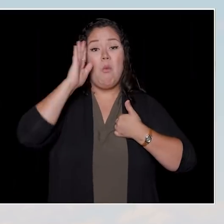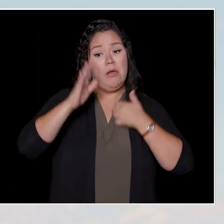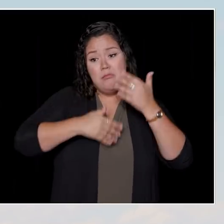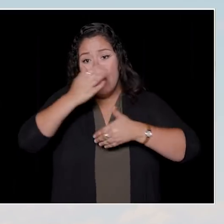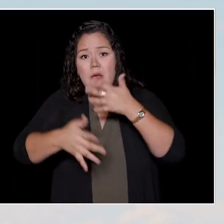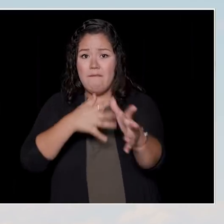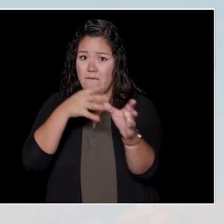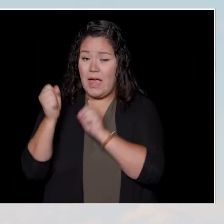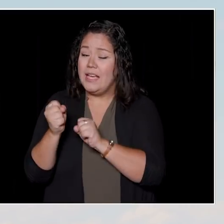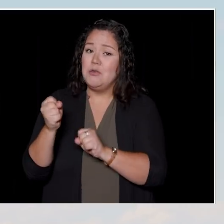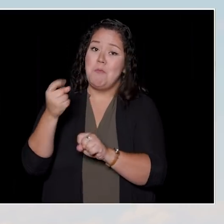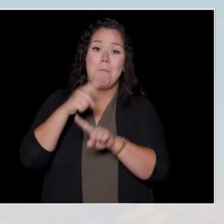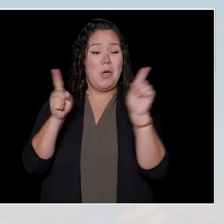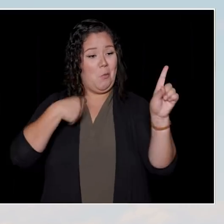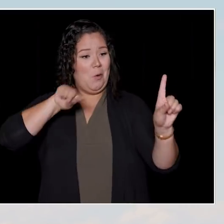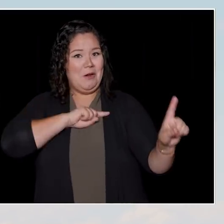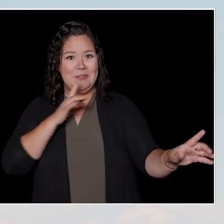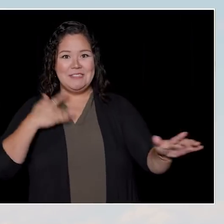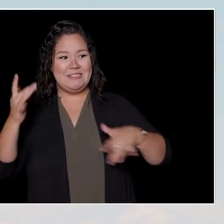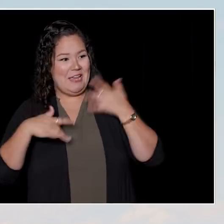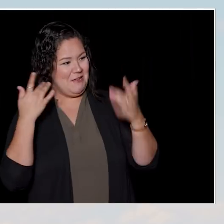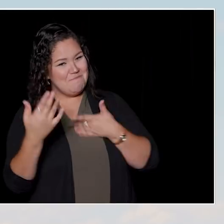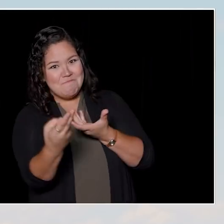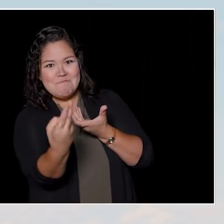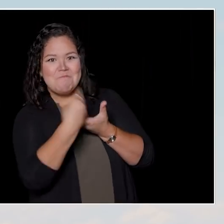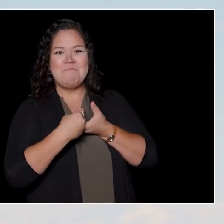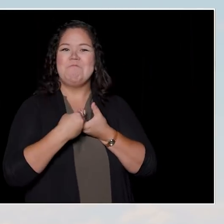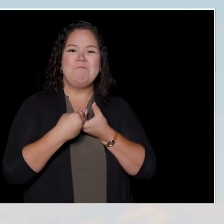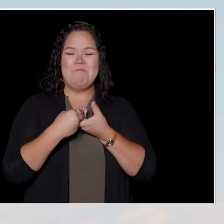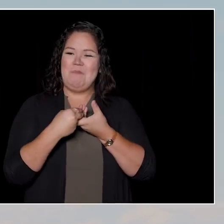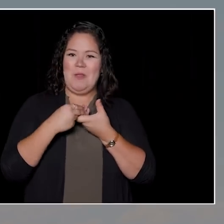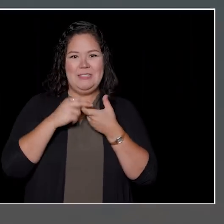and we are so excited for you to be able to join us and participate in these events.